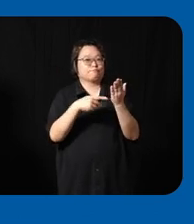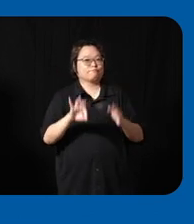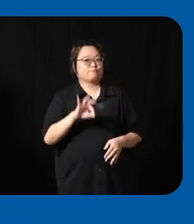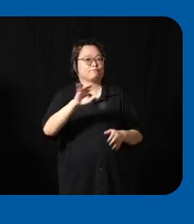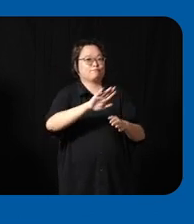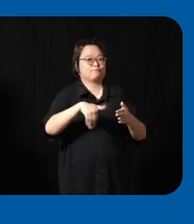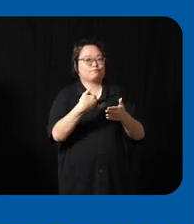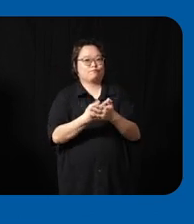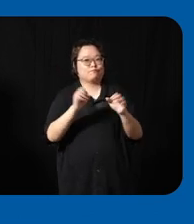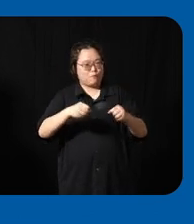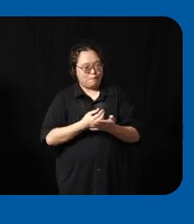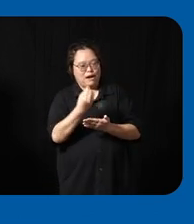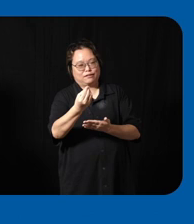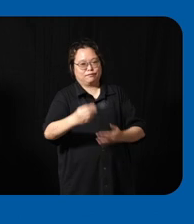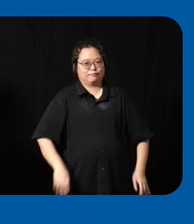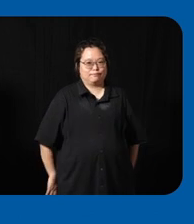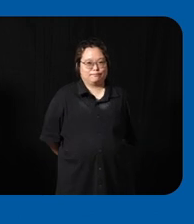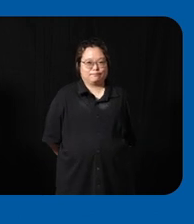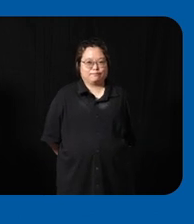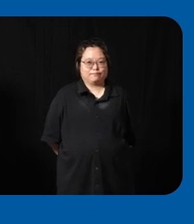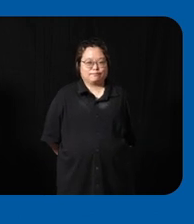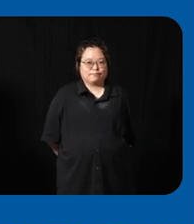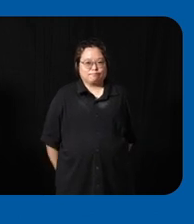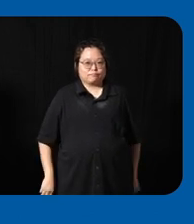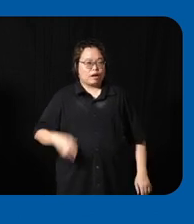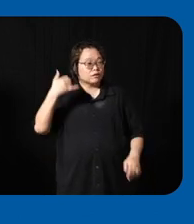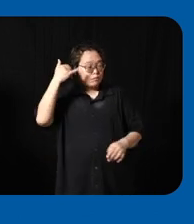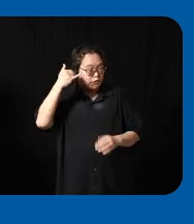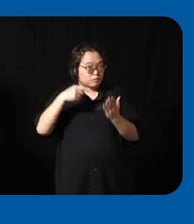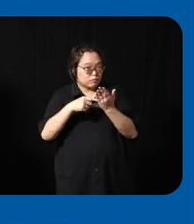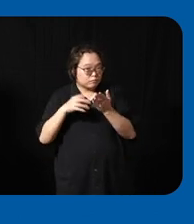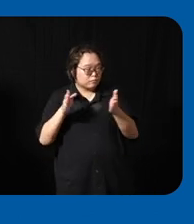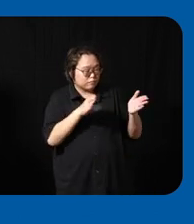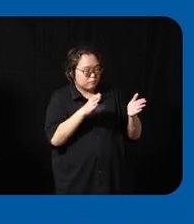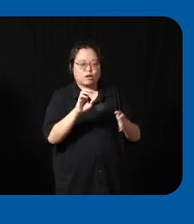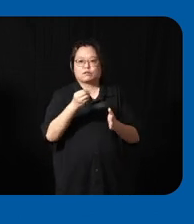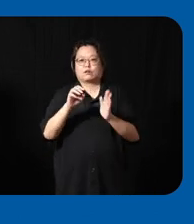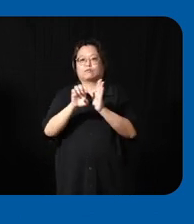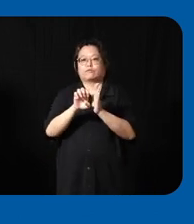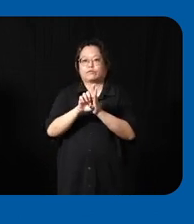everyone uh besides the Smart Home Technology another example I think everybody will not is